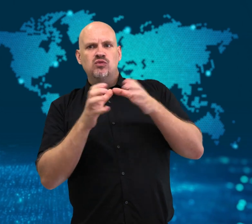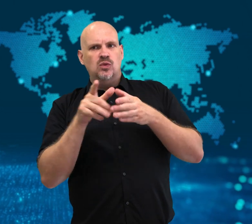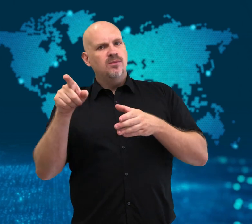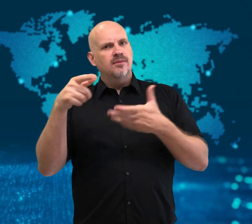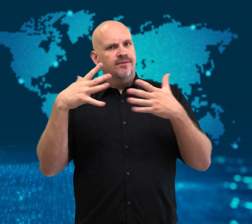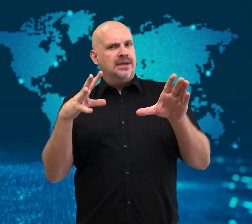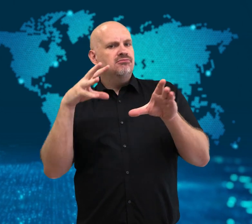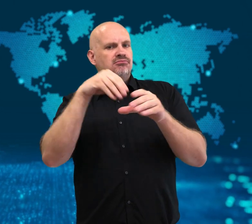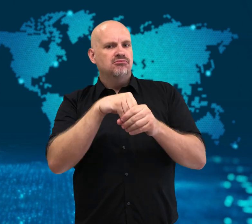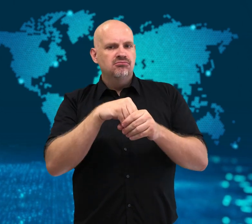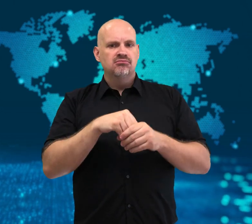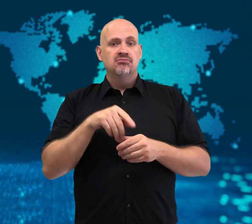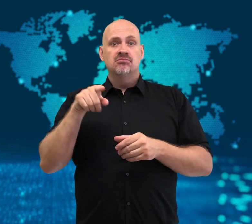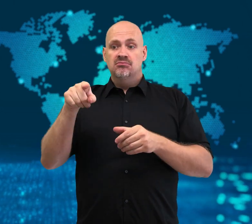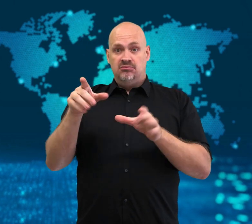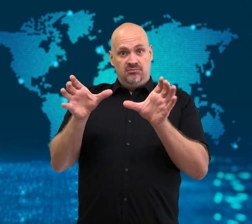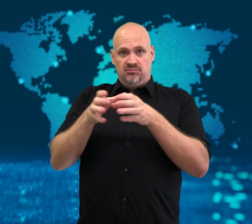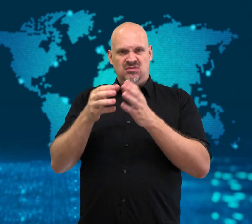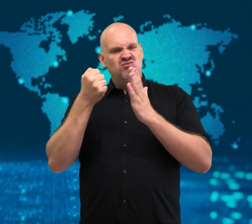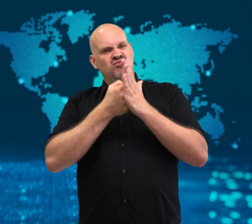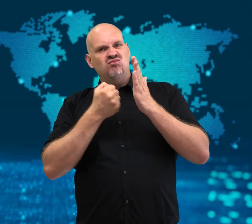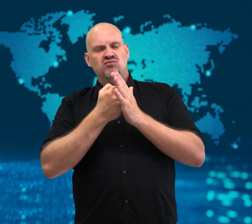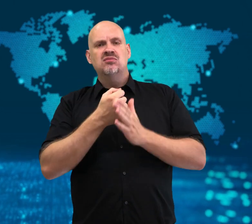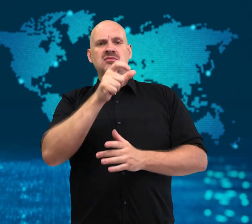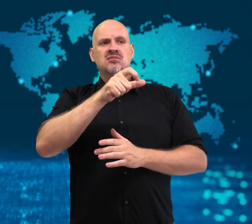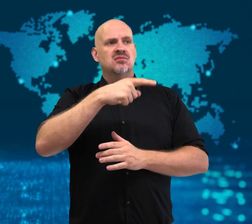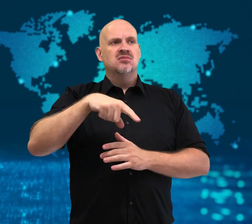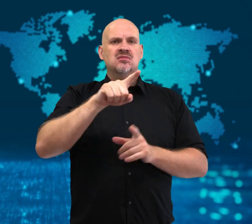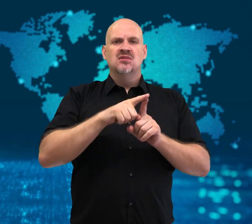His motives are still unknown,